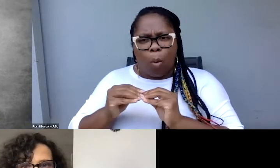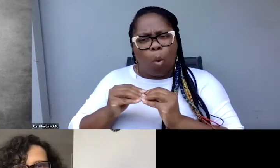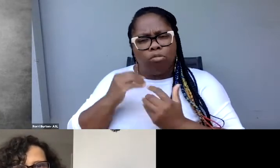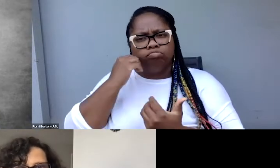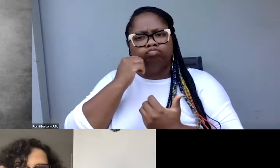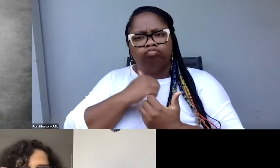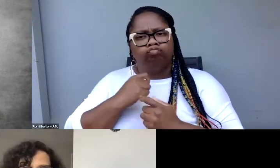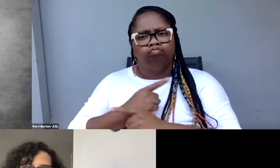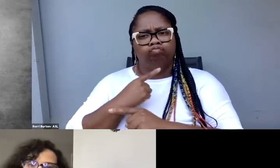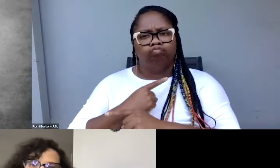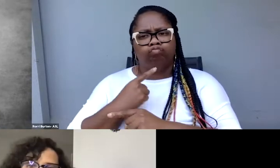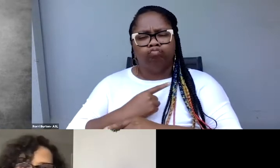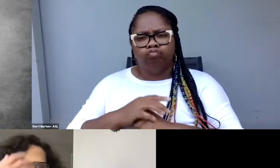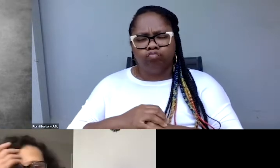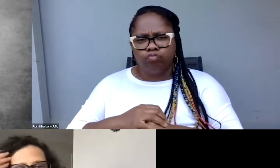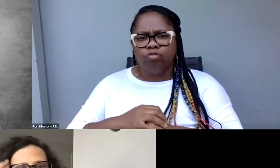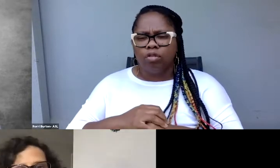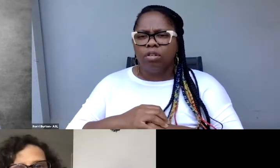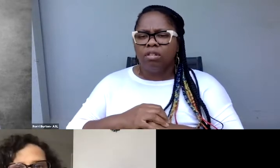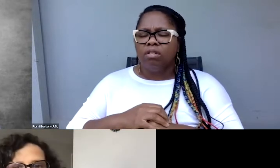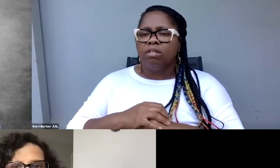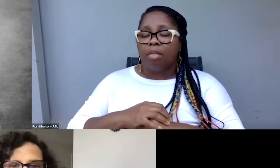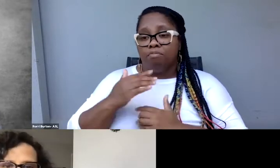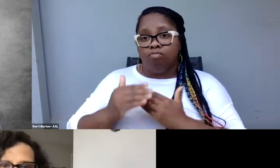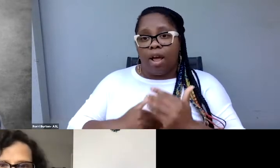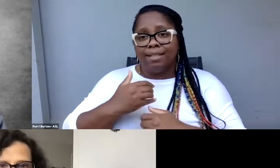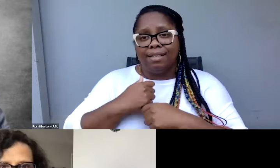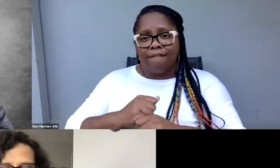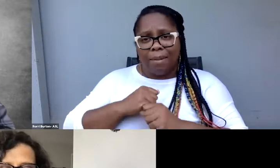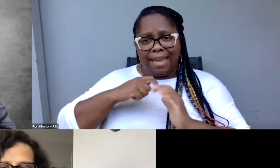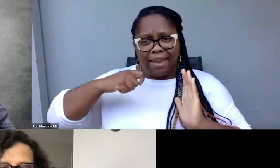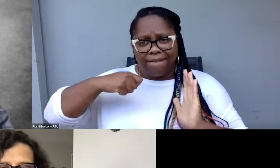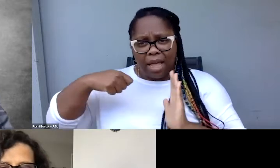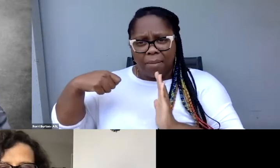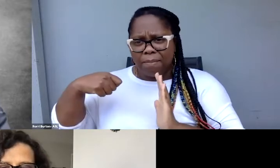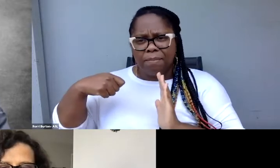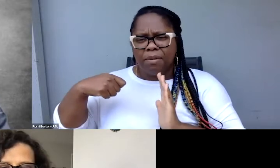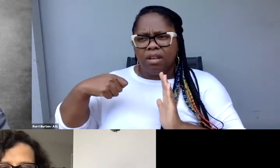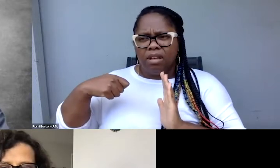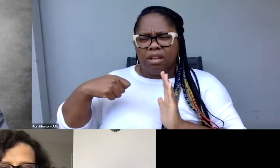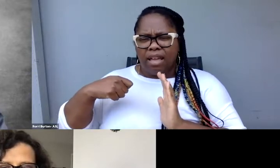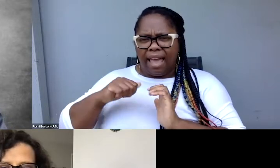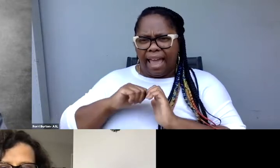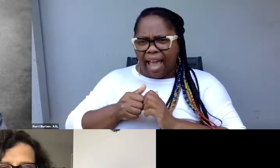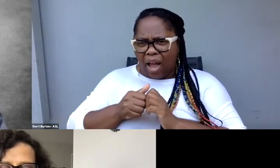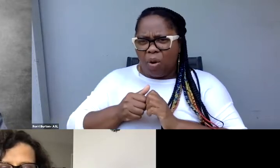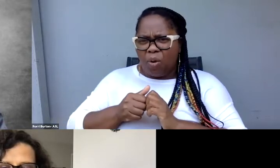in the filmmaking process that have broken down so that captioners don't ever seem